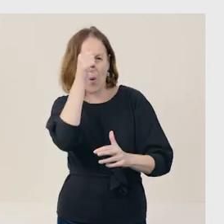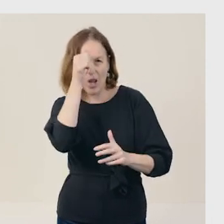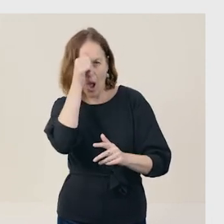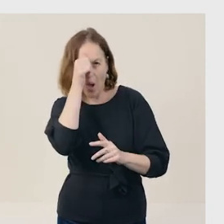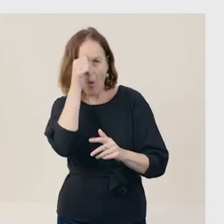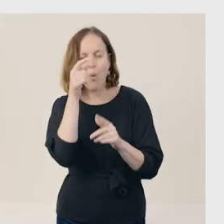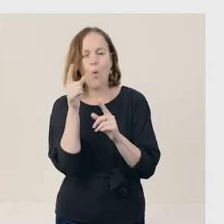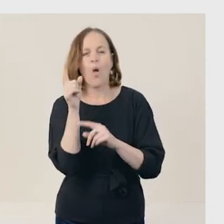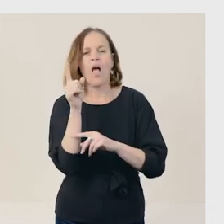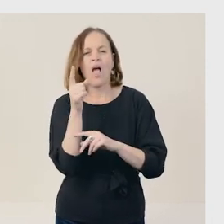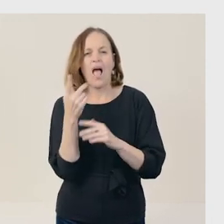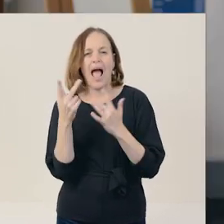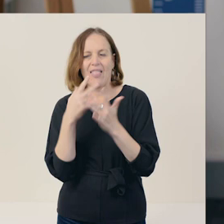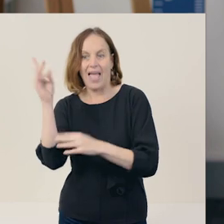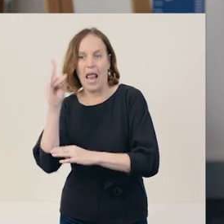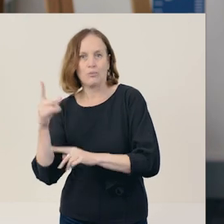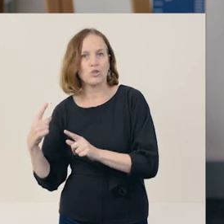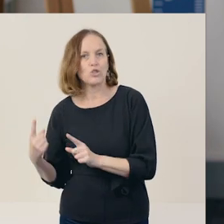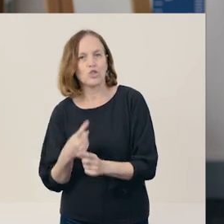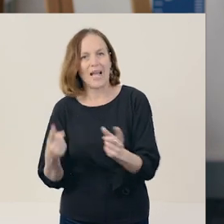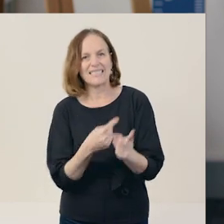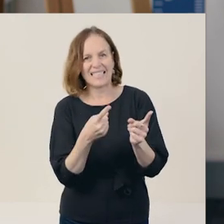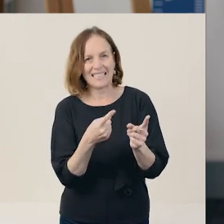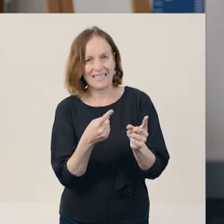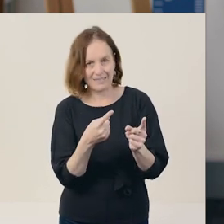are the foxes' predators. That's much better.